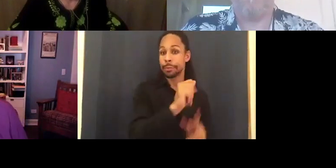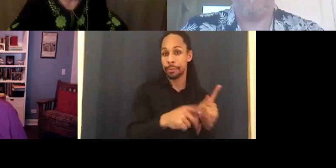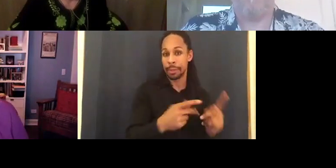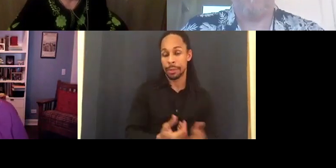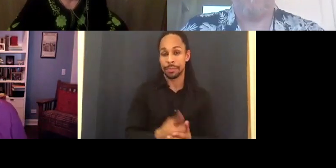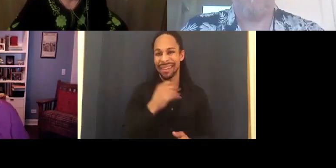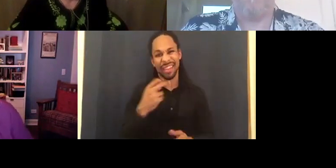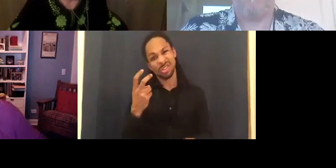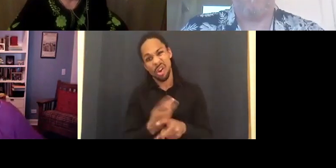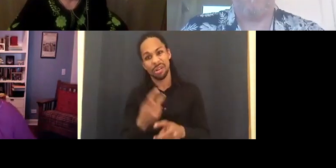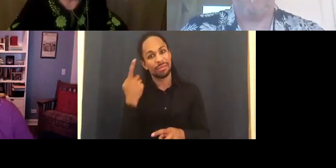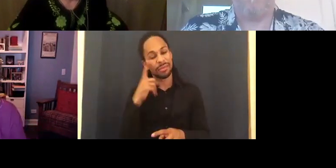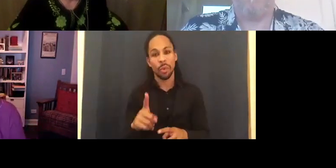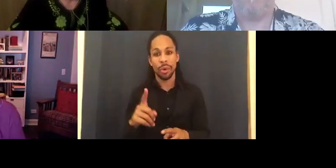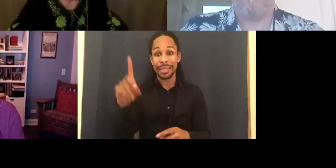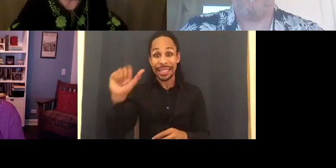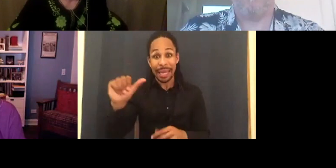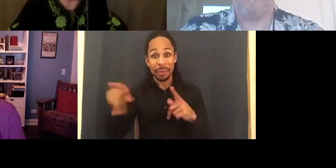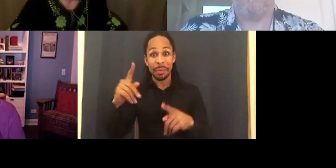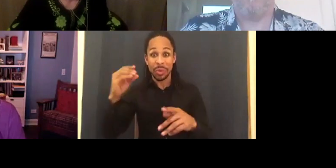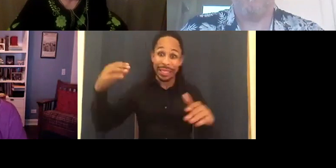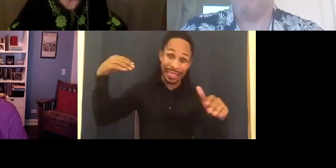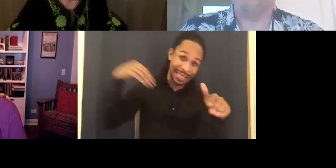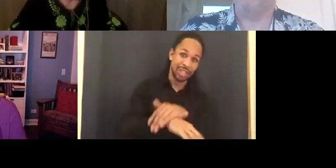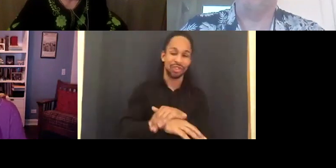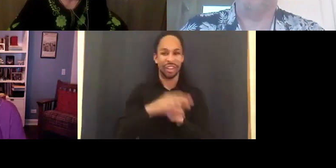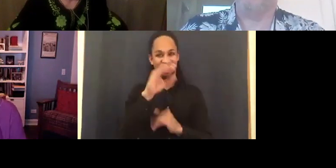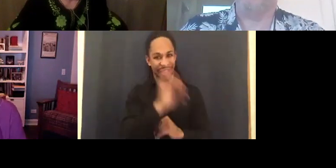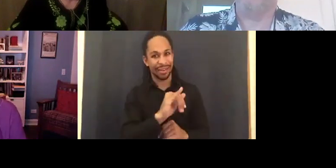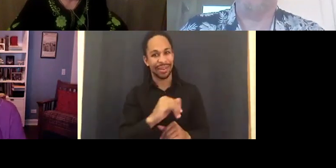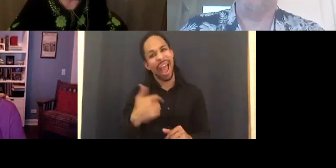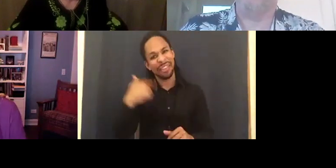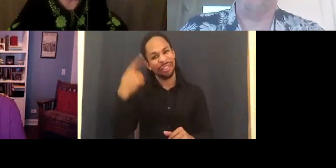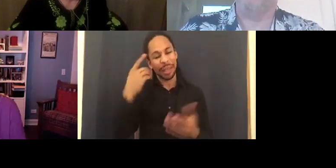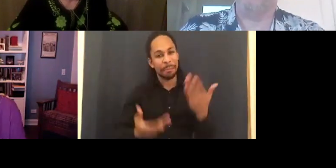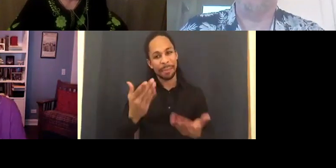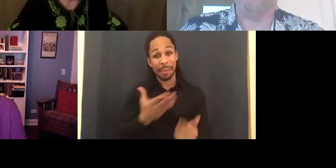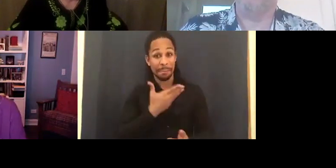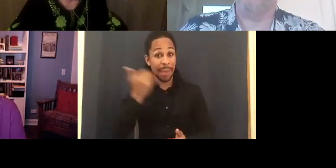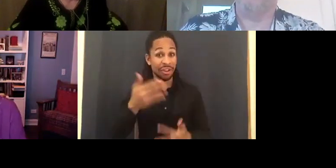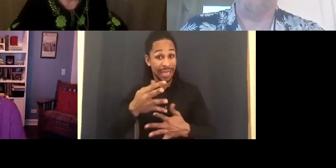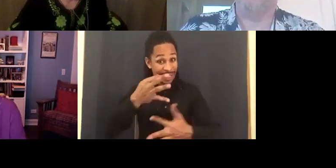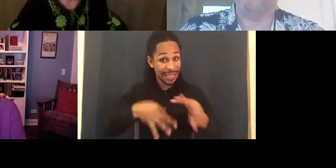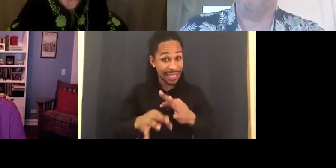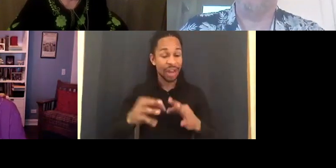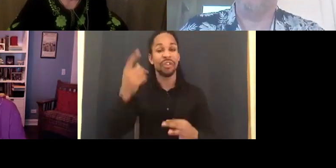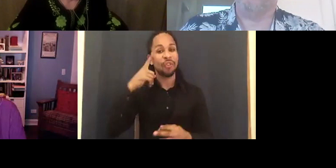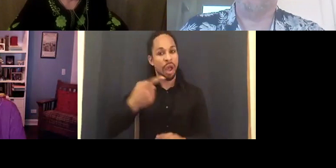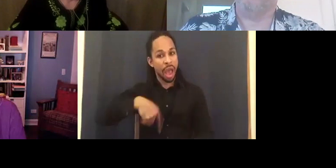I don't really know that we want to break into it. I think we want to maybe do our own stuff for a while.